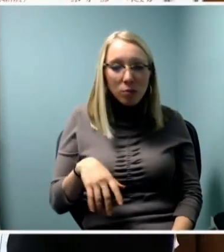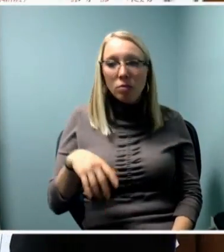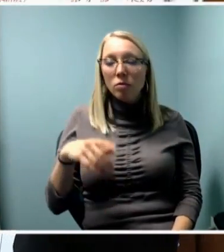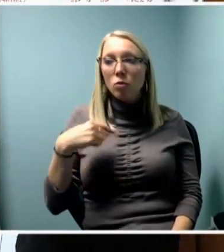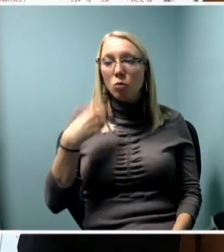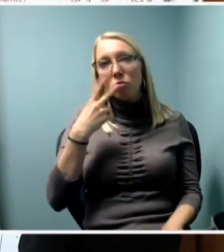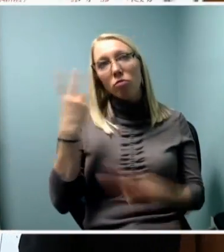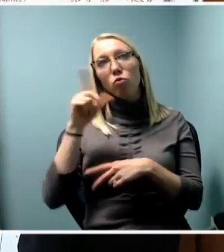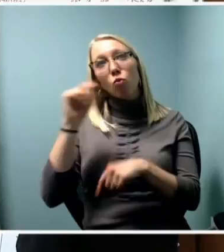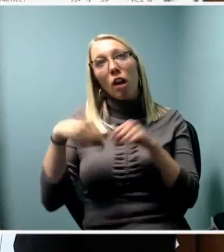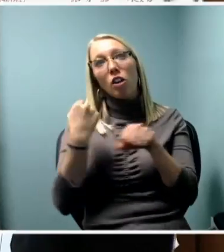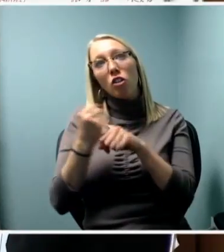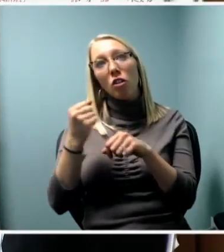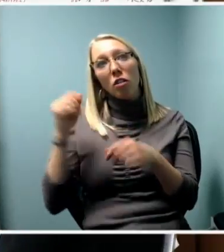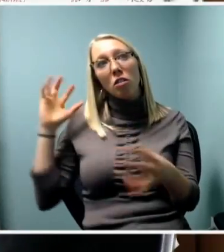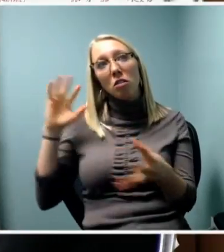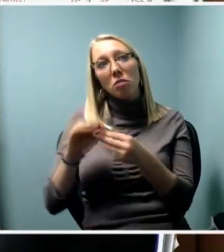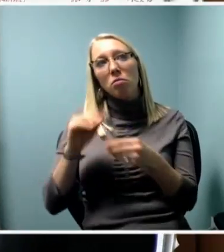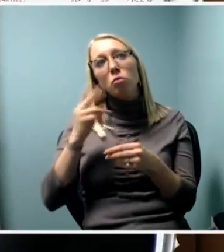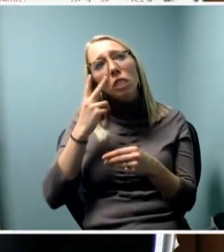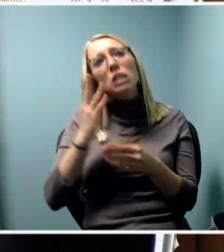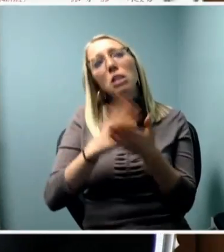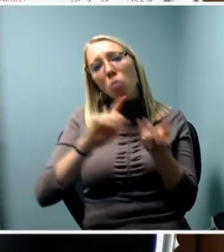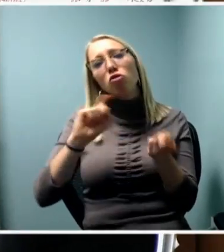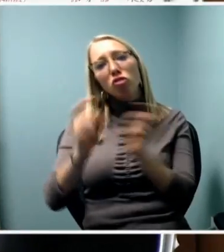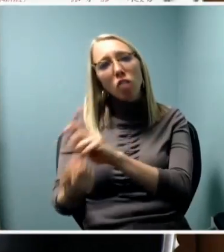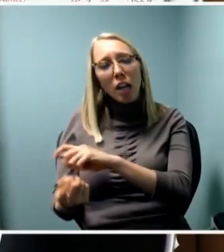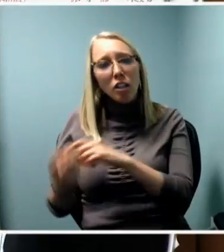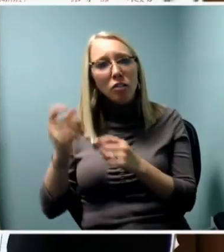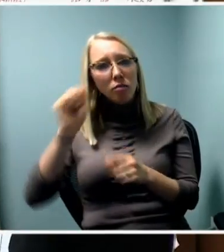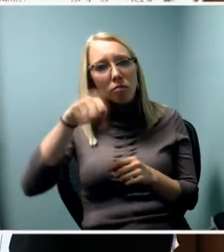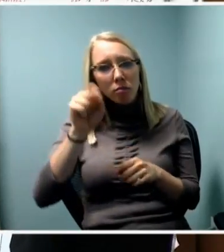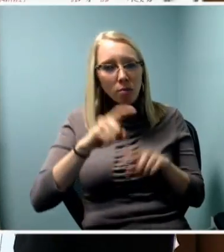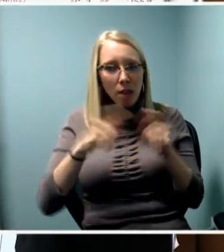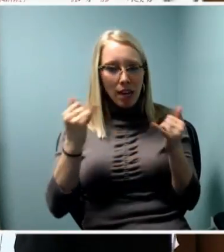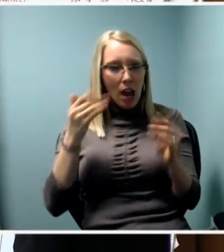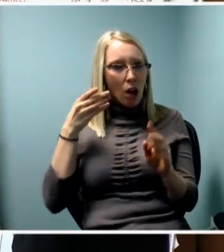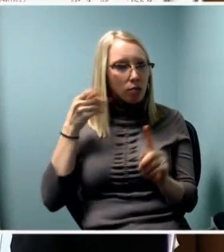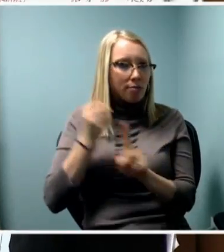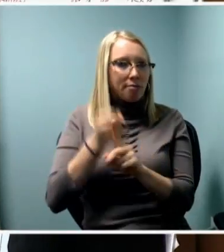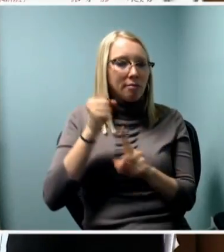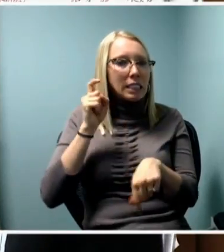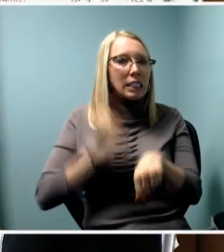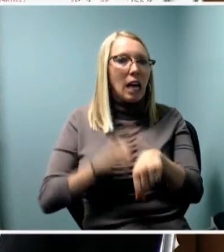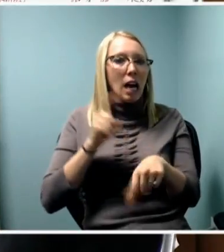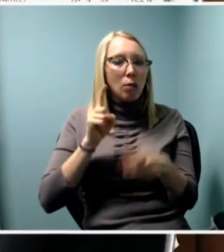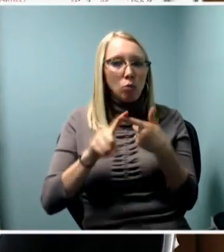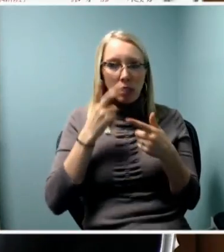but maybe this is the nexus or the tipping point that we'll really be able to be sustainable